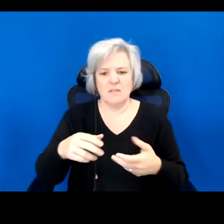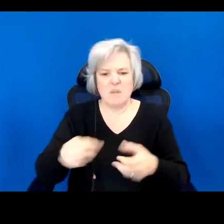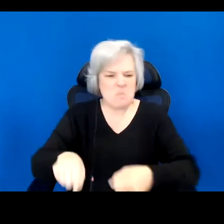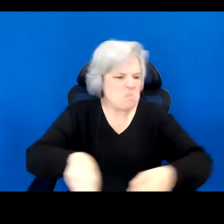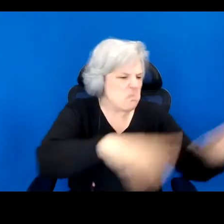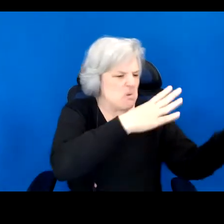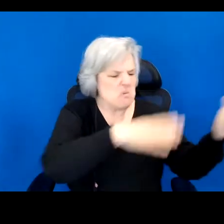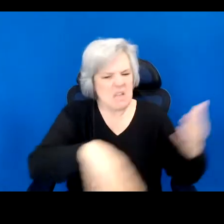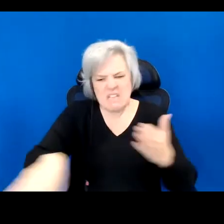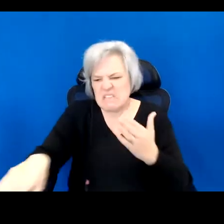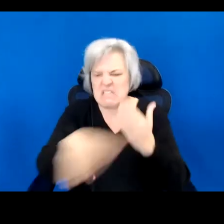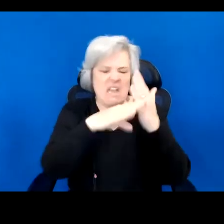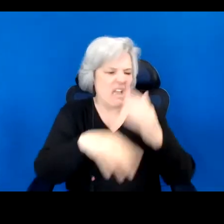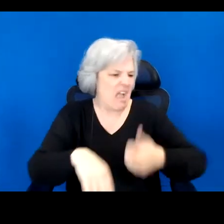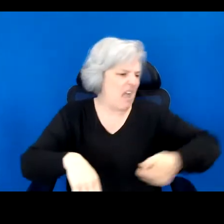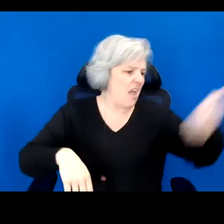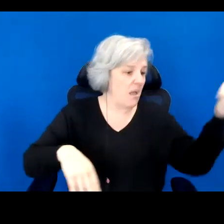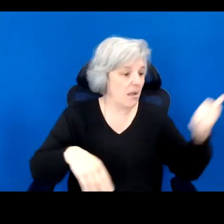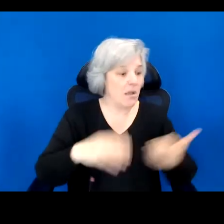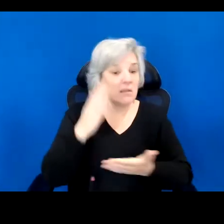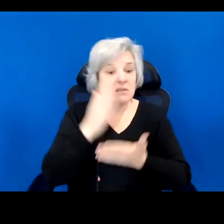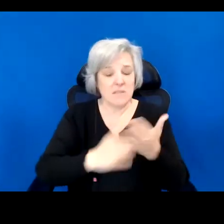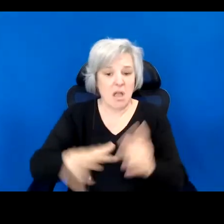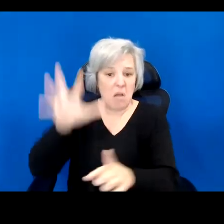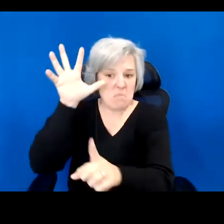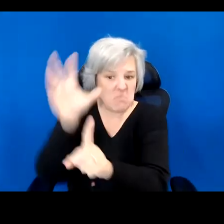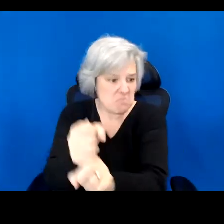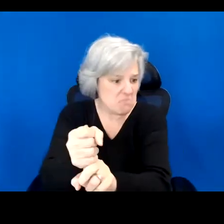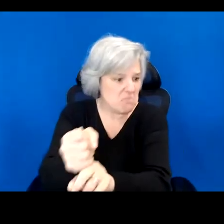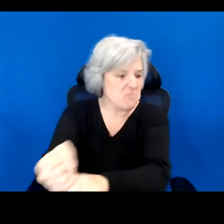Some were captured from elsewhere, and forced across the ocean.